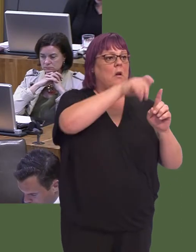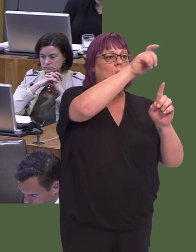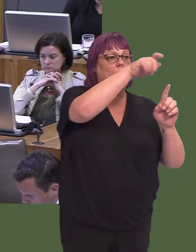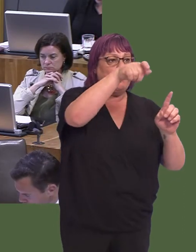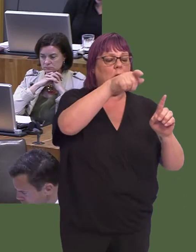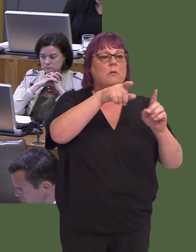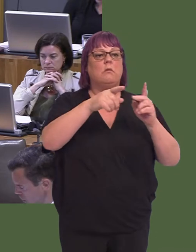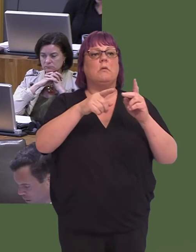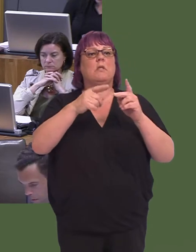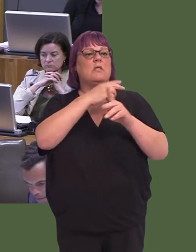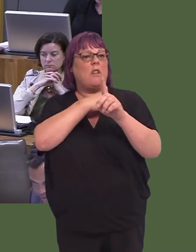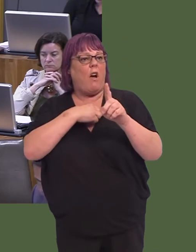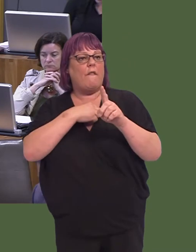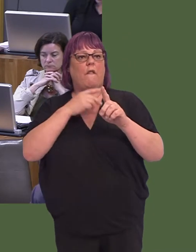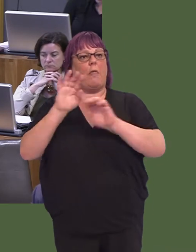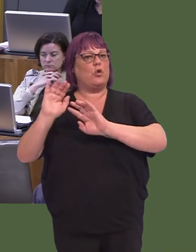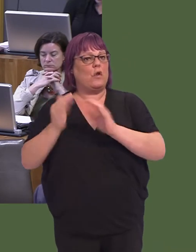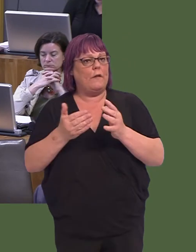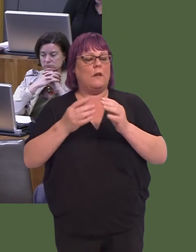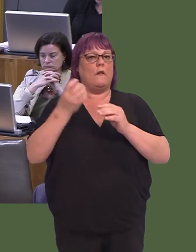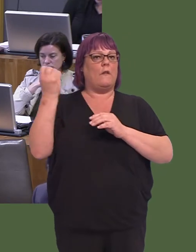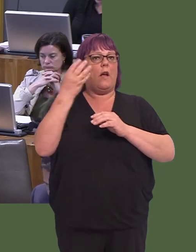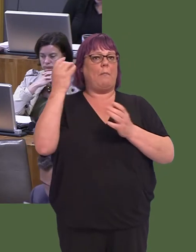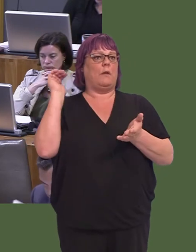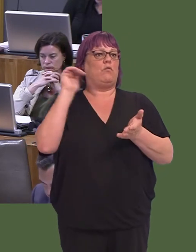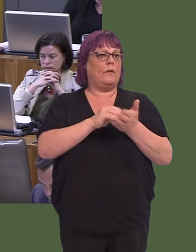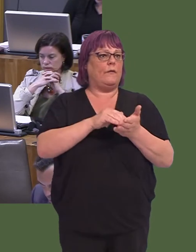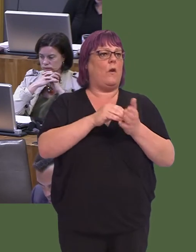experiences of the public, staff, and the wider service around ambulance response